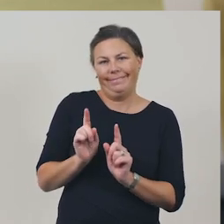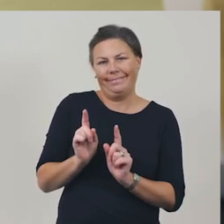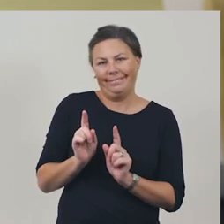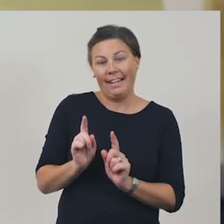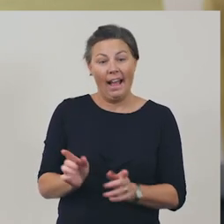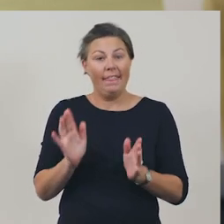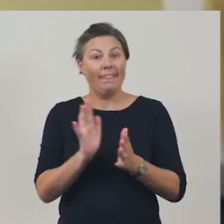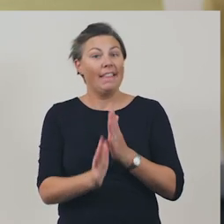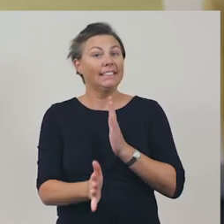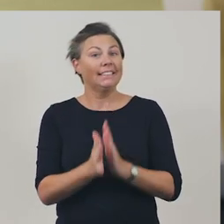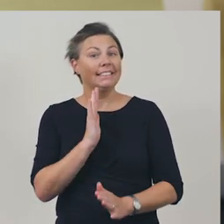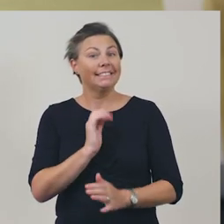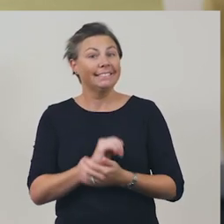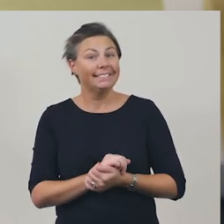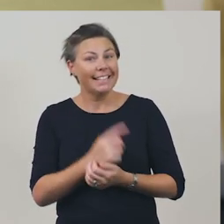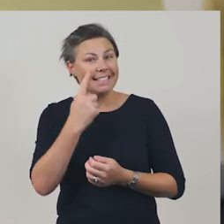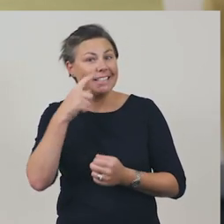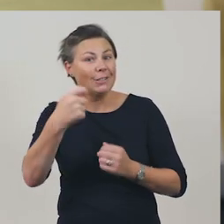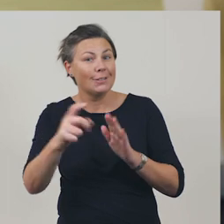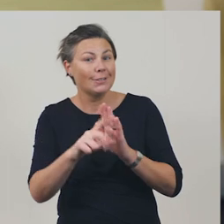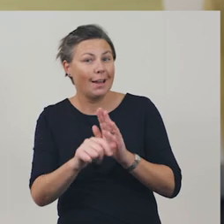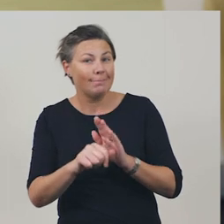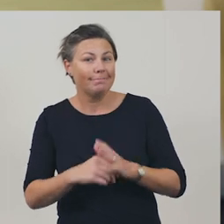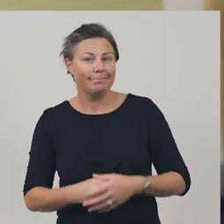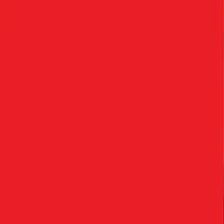Well, that’s it for today. See you next time!